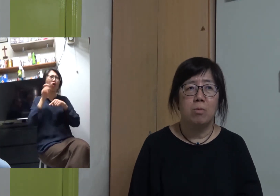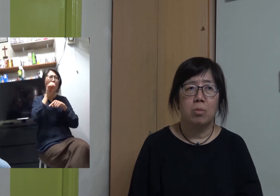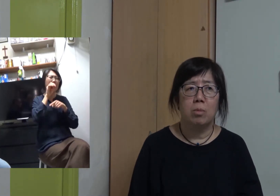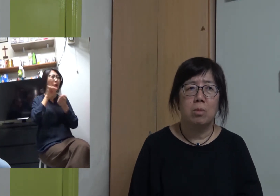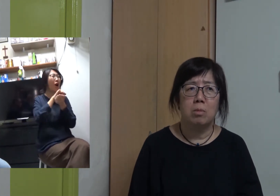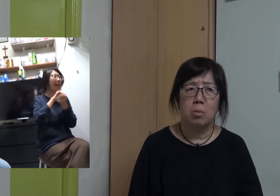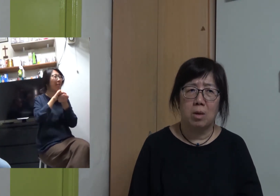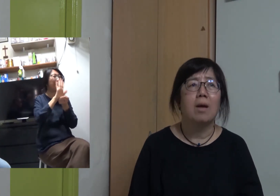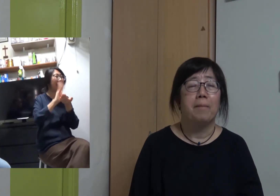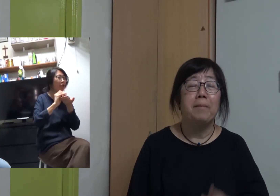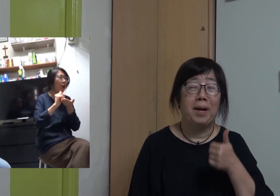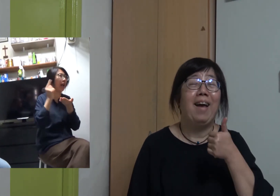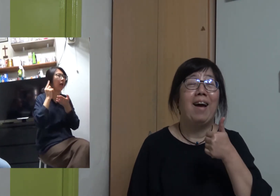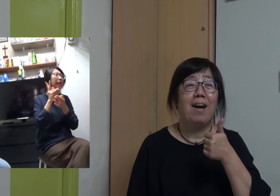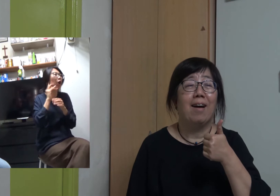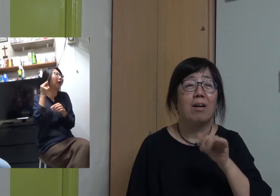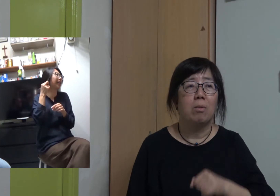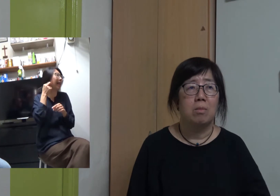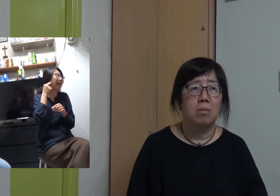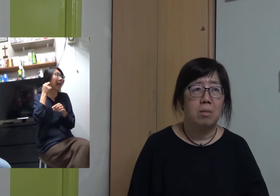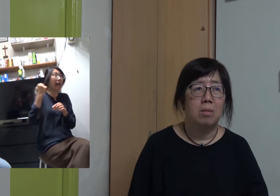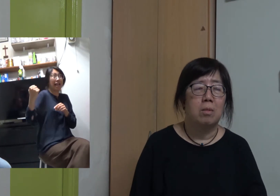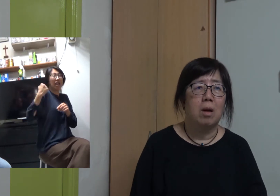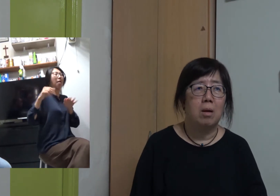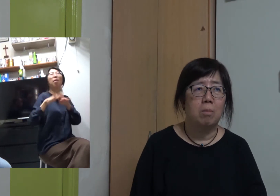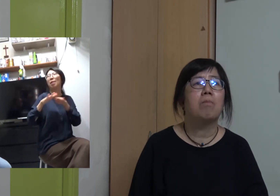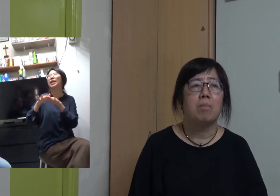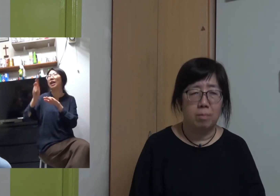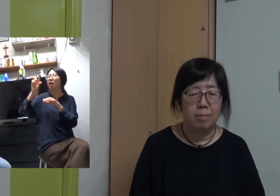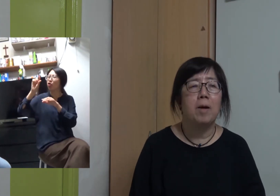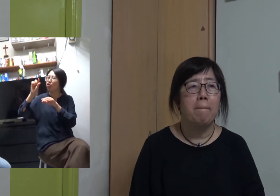But he (Kin Man) doesn’t speak clearly (Yuet Sheung: Yes) That's mean his hearing is not good